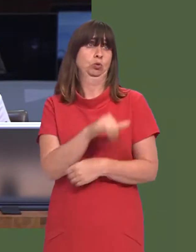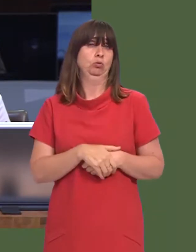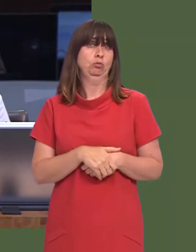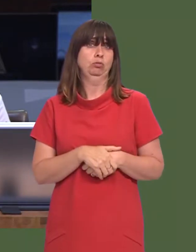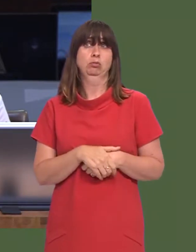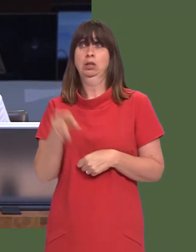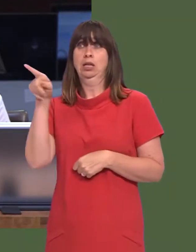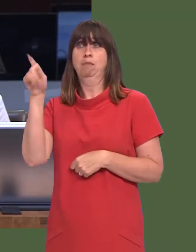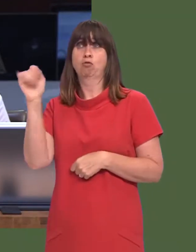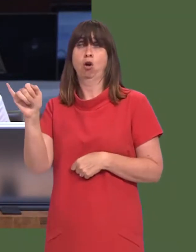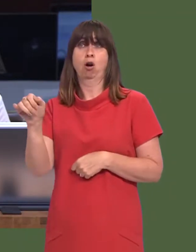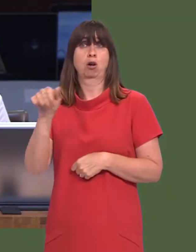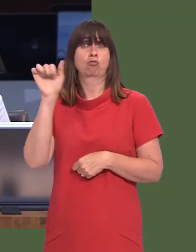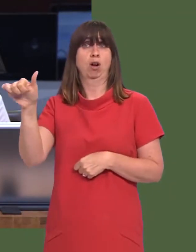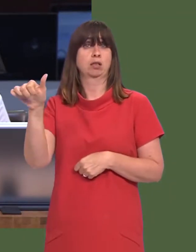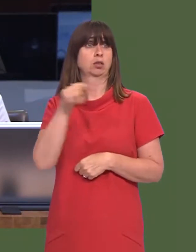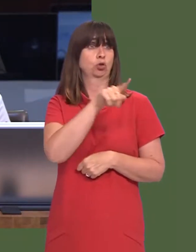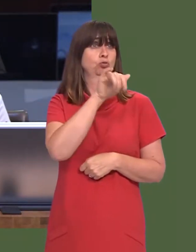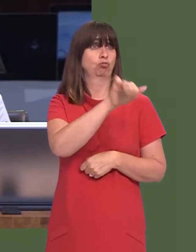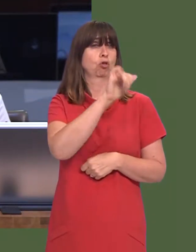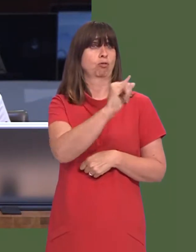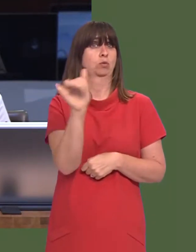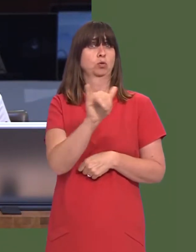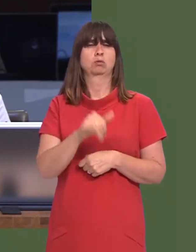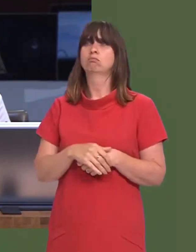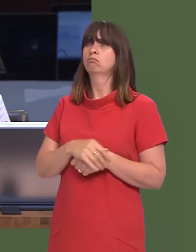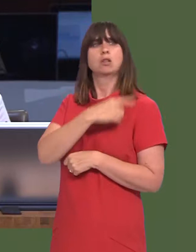Can you tell us today which one of you is right and which one of you is wrong?